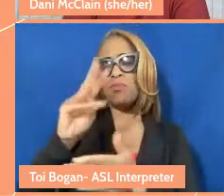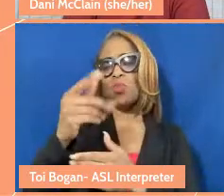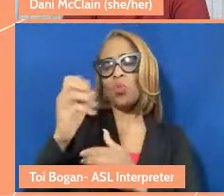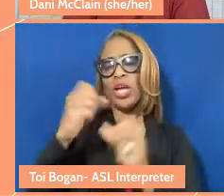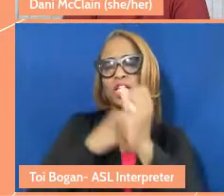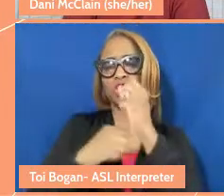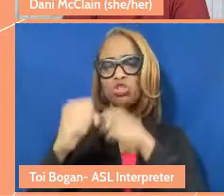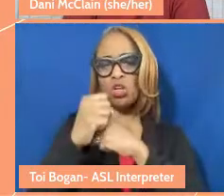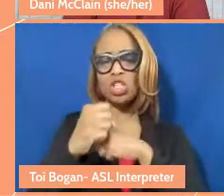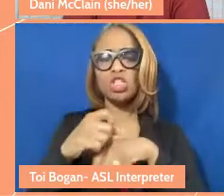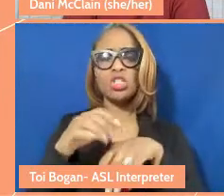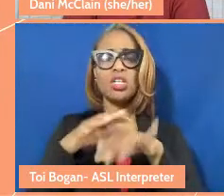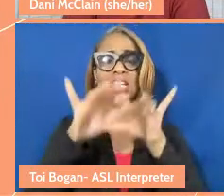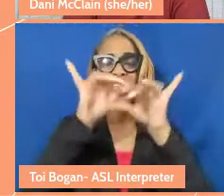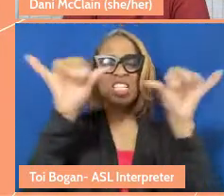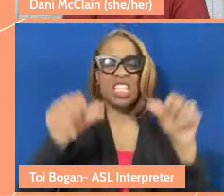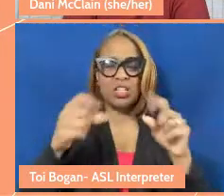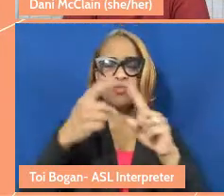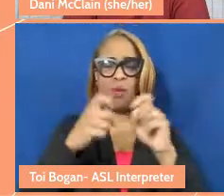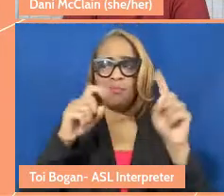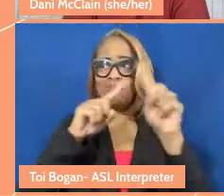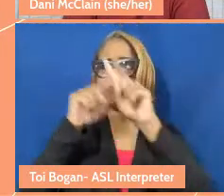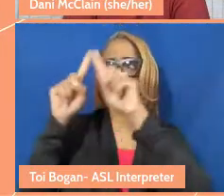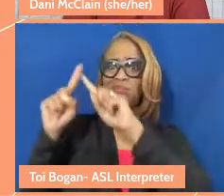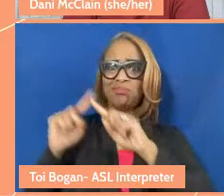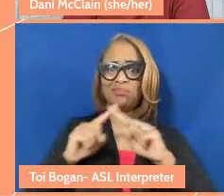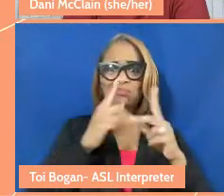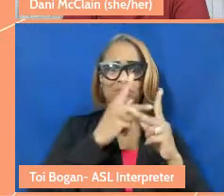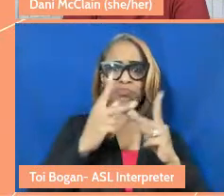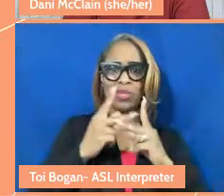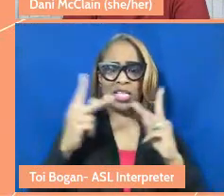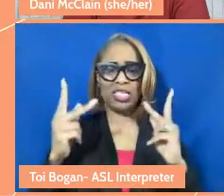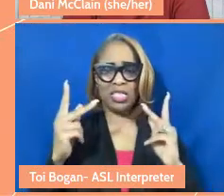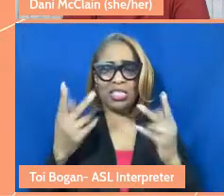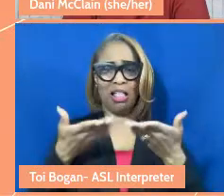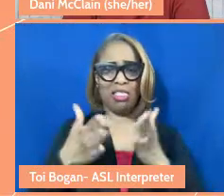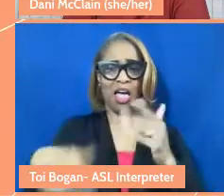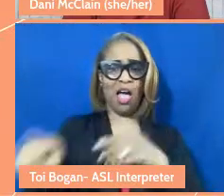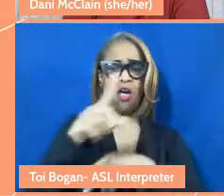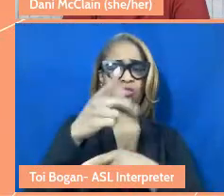systems from multiple places create this, right? Because what we focused on in this project is